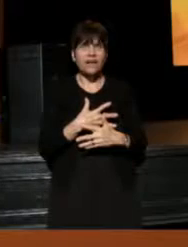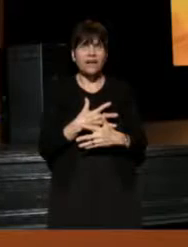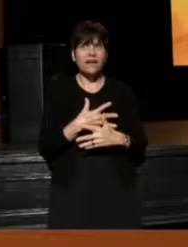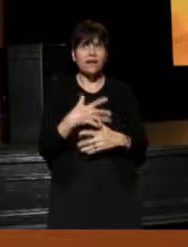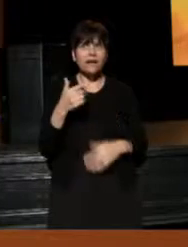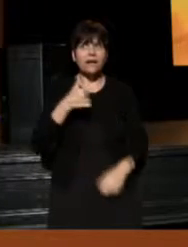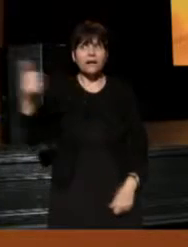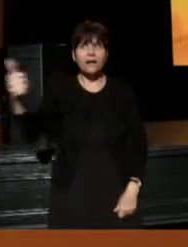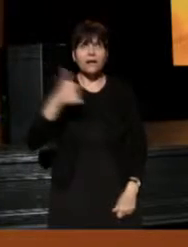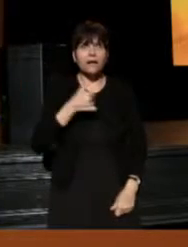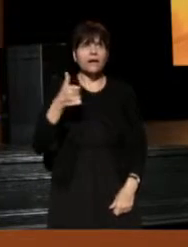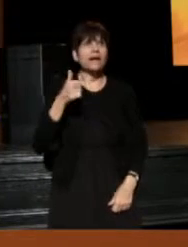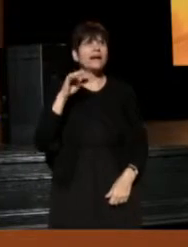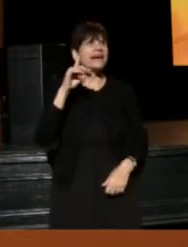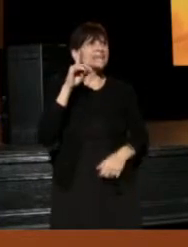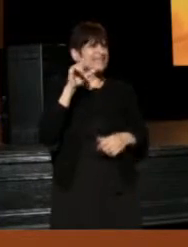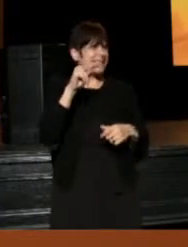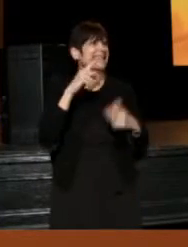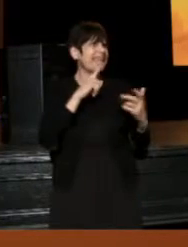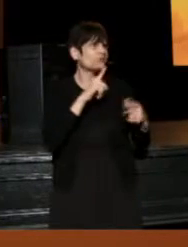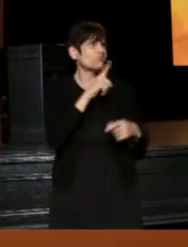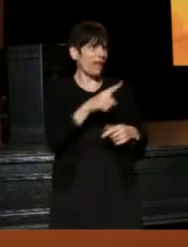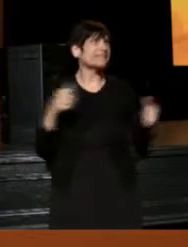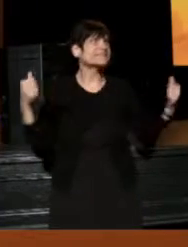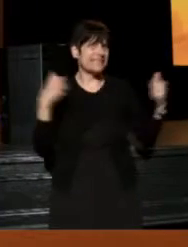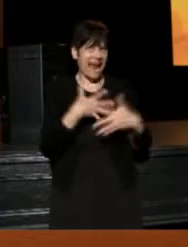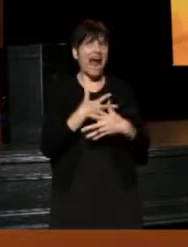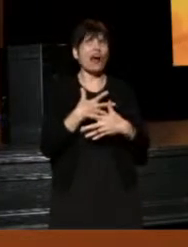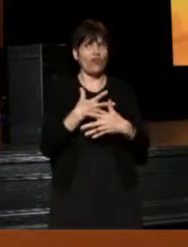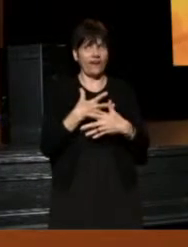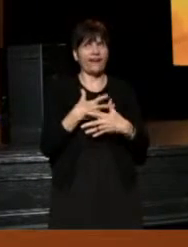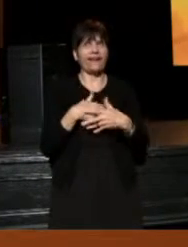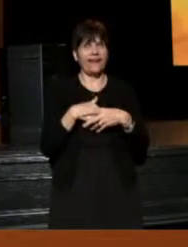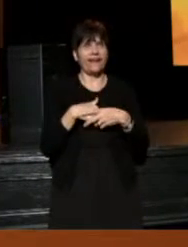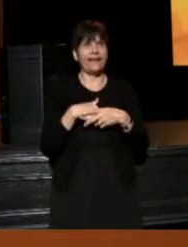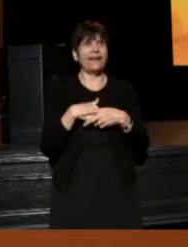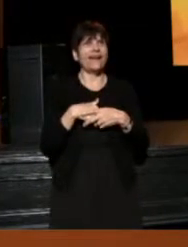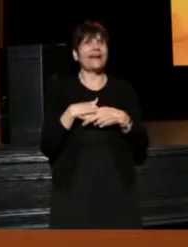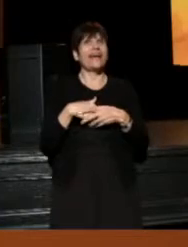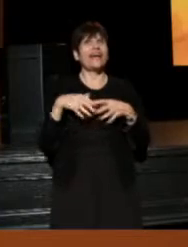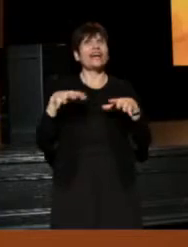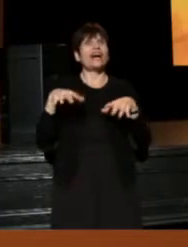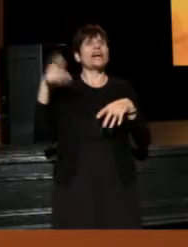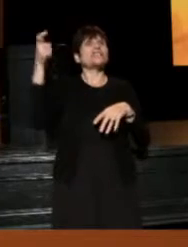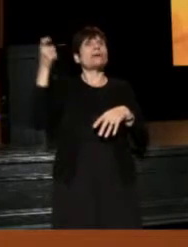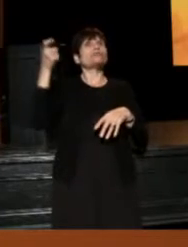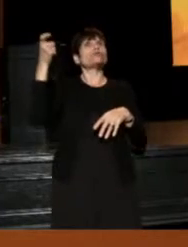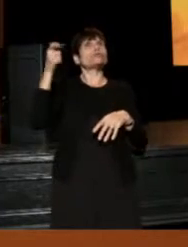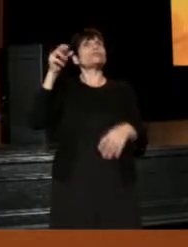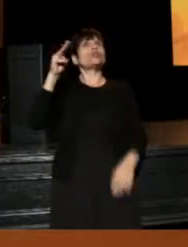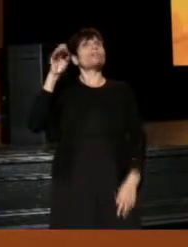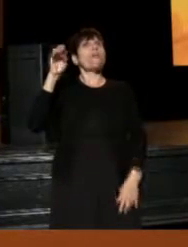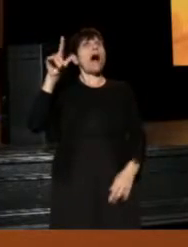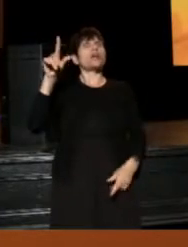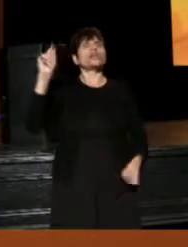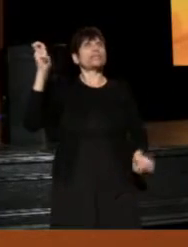Because it's Dean here, it's really scary, because you are taking the subscription model and you are sort of twisting it,